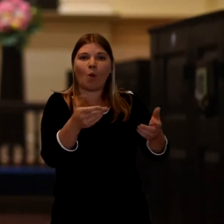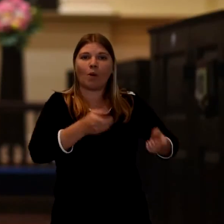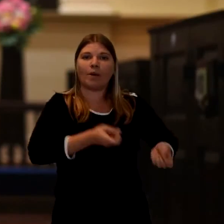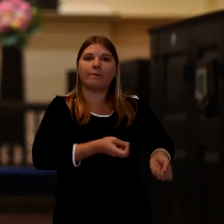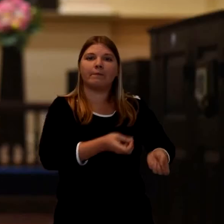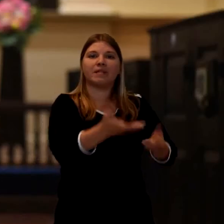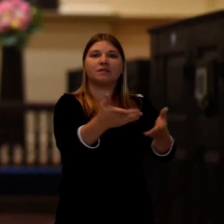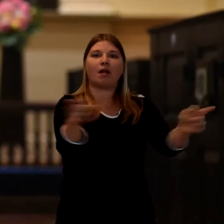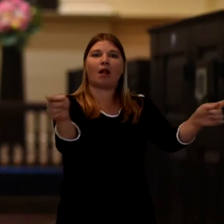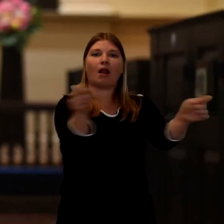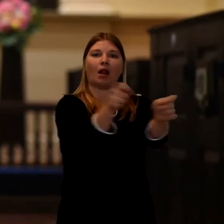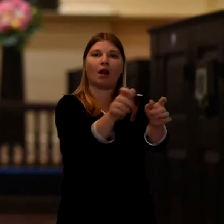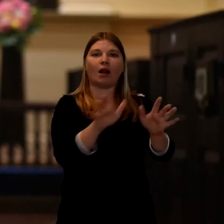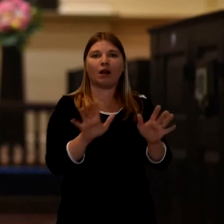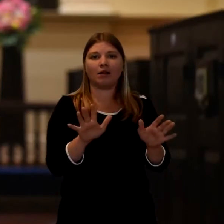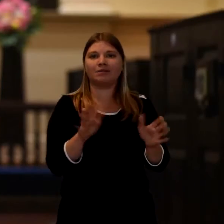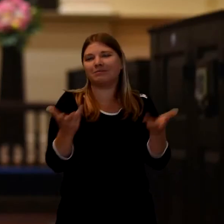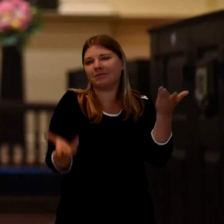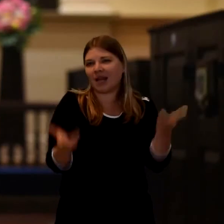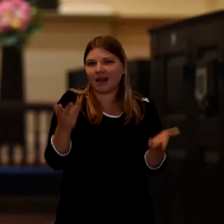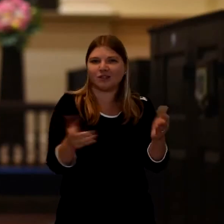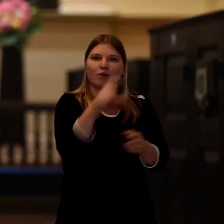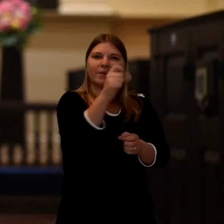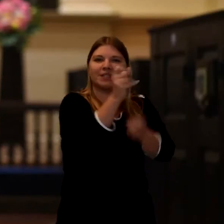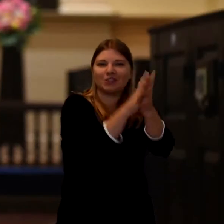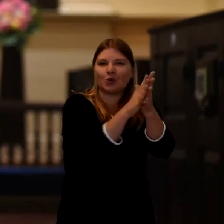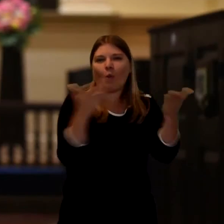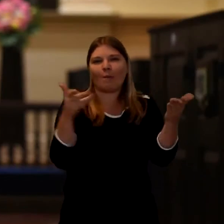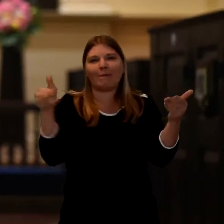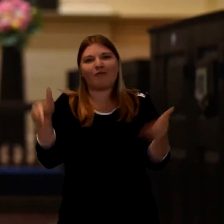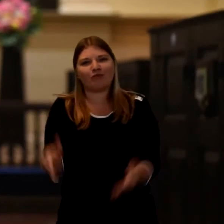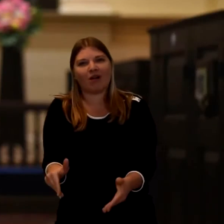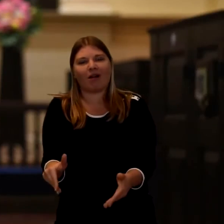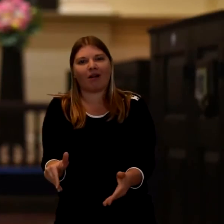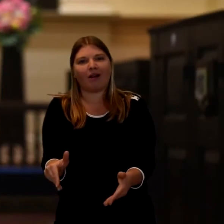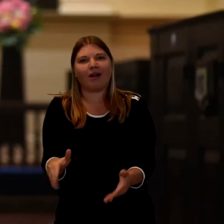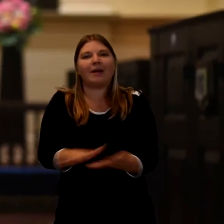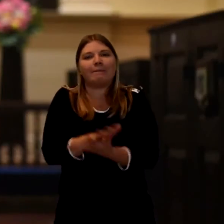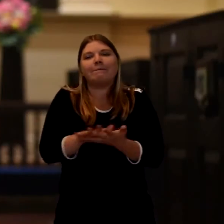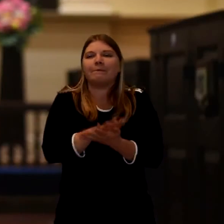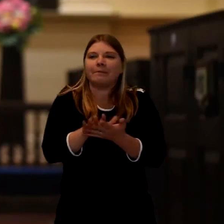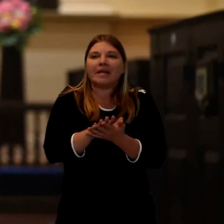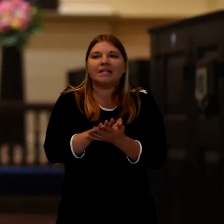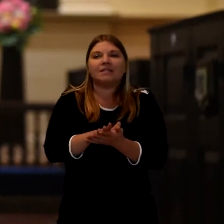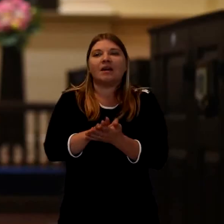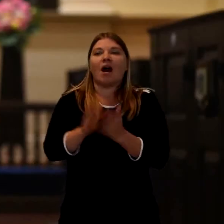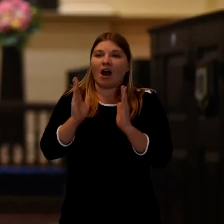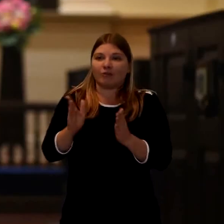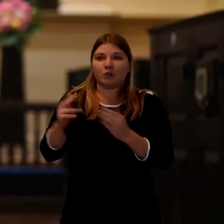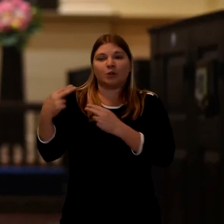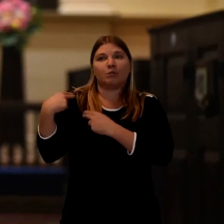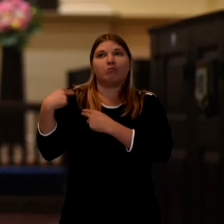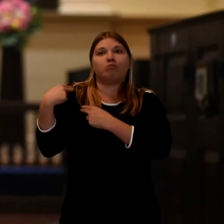And for the commendation where I say words that actually. If you like, hand the person on from our care to god's care.